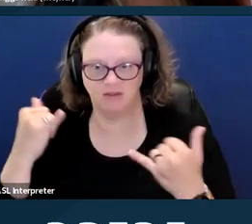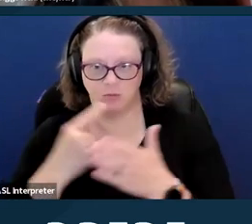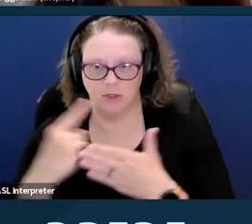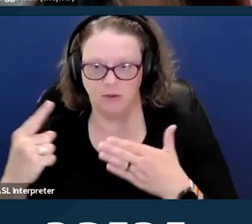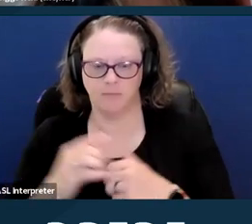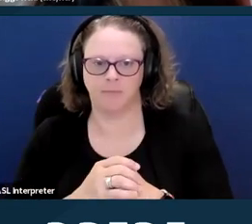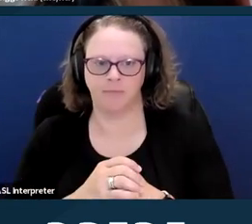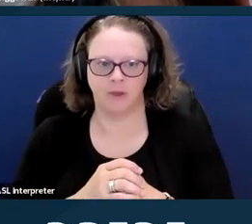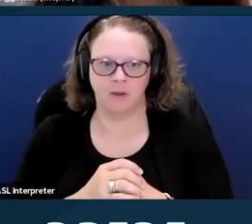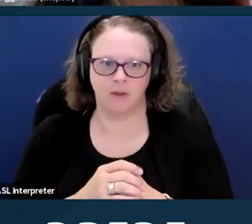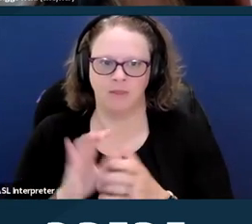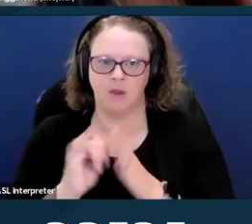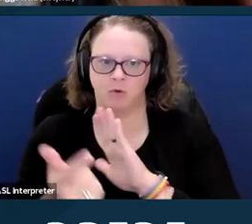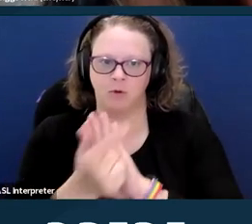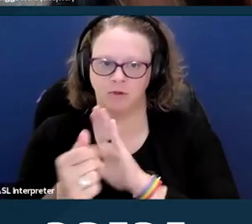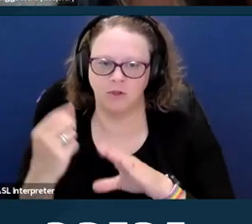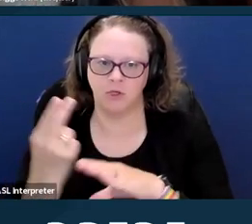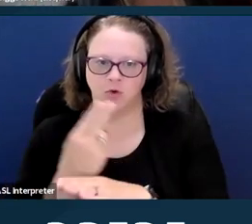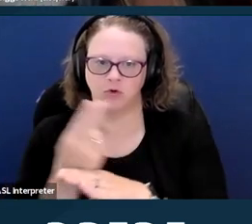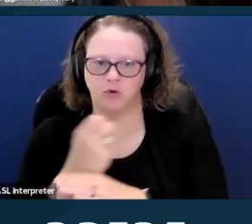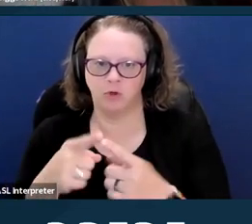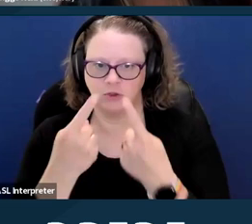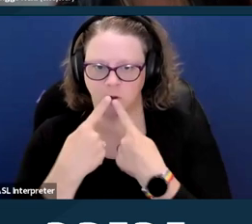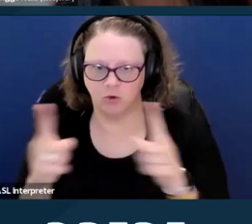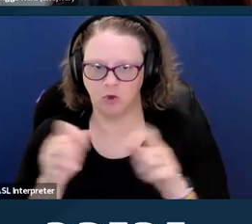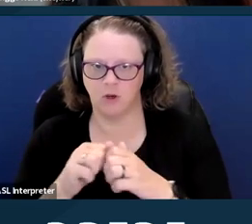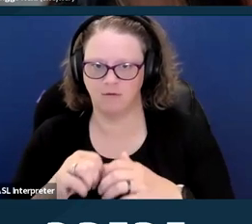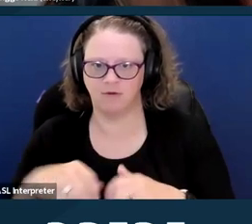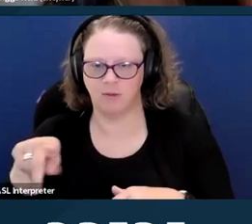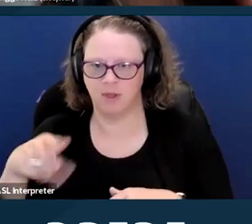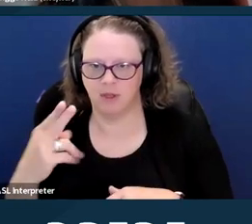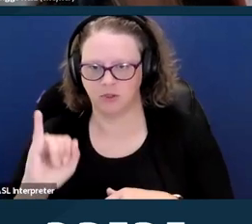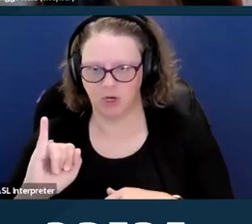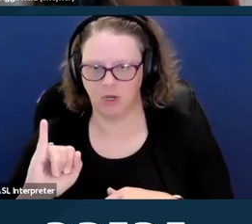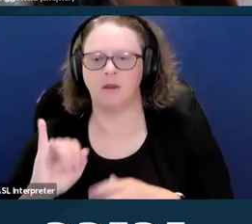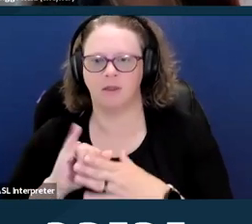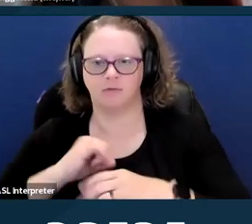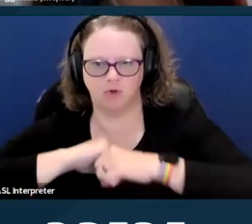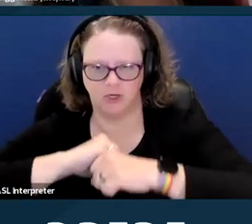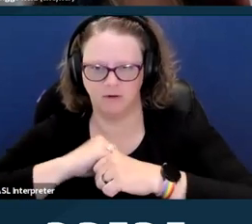This prohibits the use or disclosure of protected healthcare information